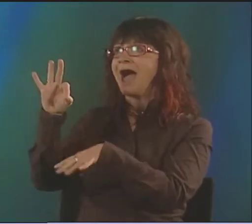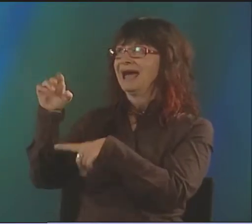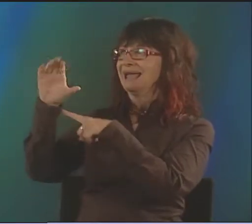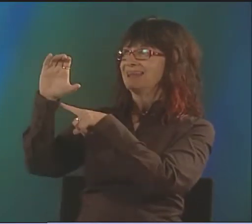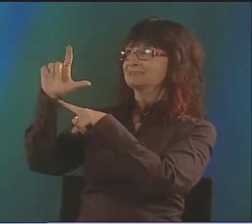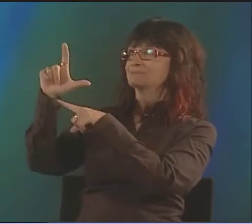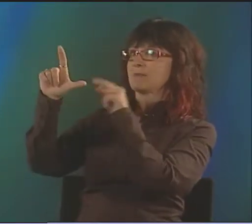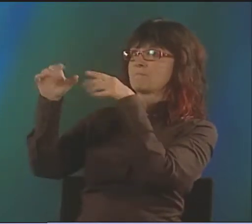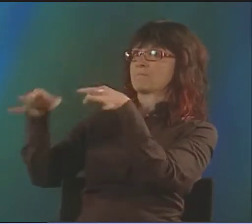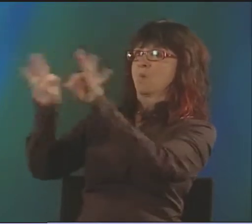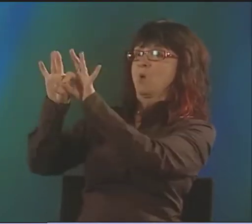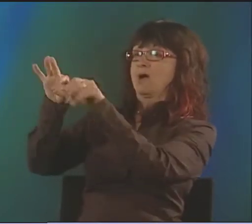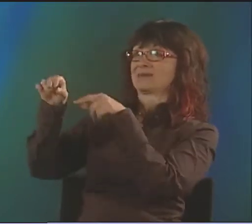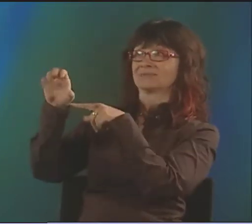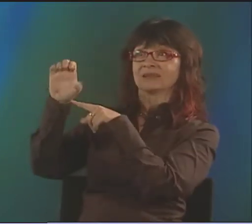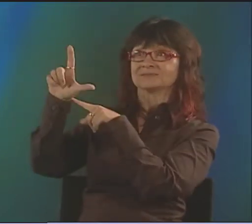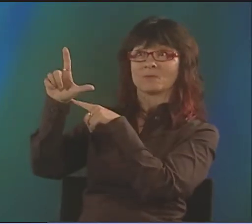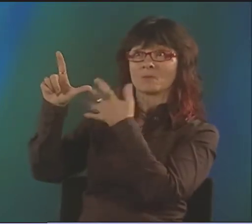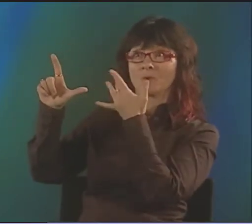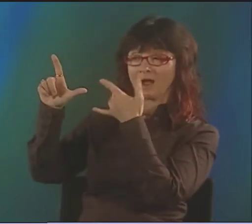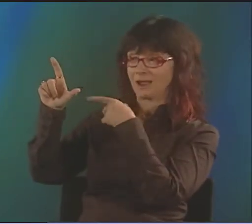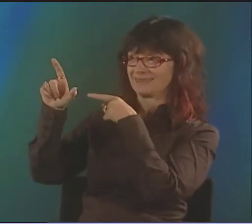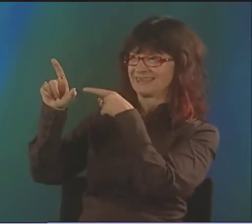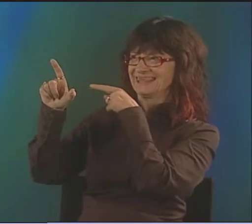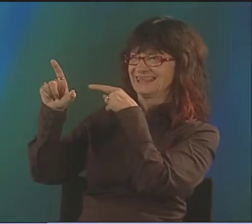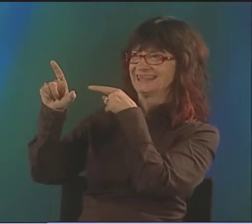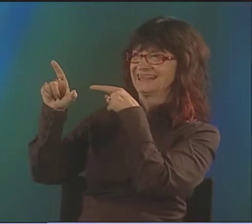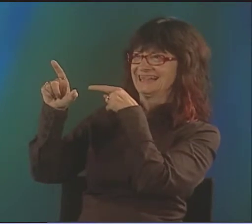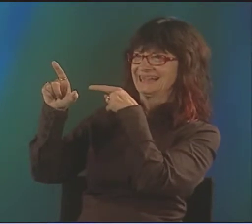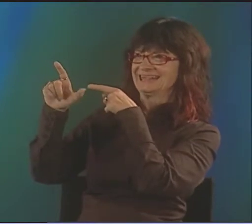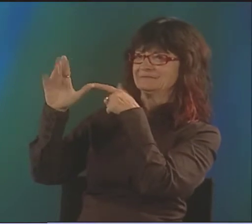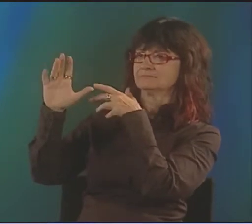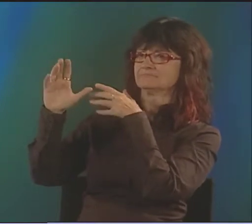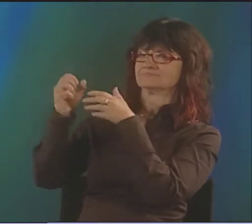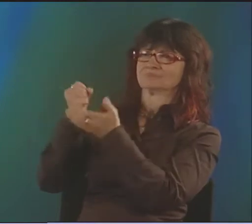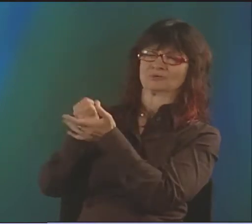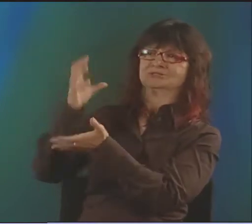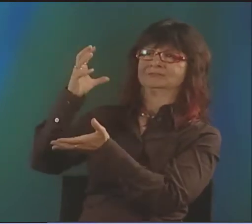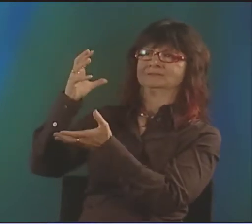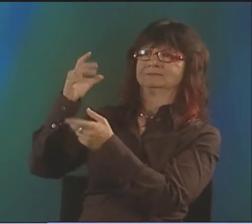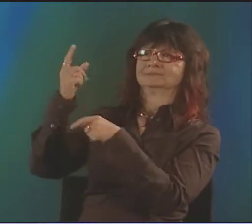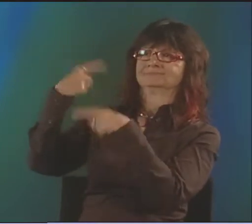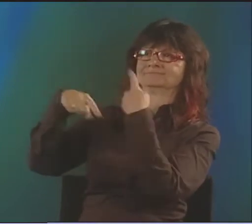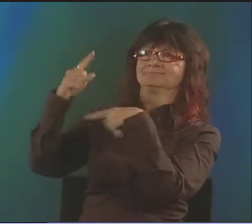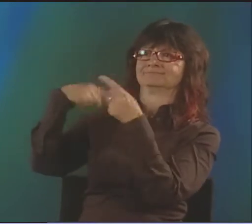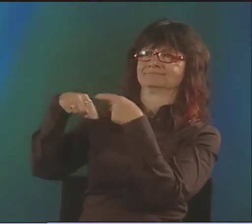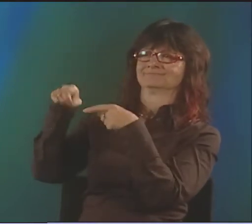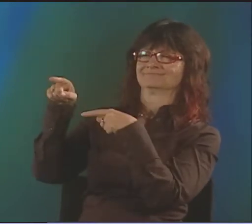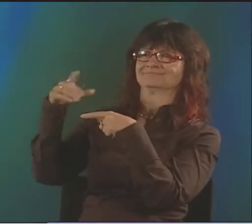WE FOUND THAT THE POETRY WOULD BE INTERESTING IF WE TALKED MORE ABOUT CLASSIFIERS, BECAUSE CLASSIFIERS ARE AN INTEGRAL PART